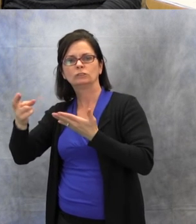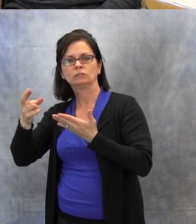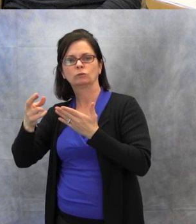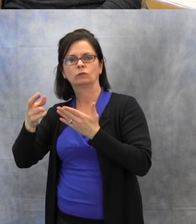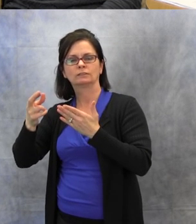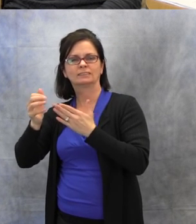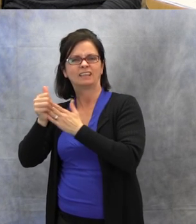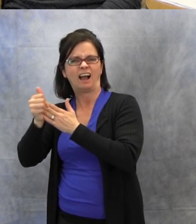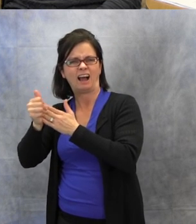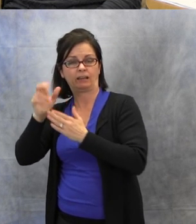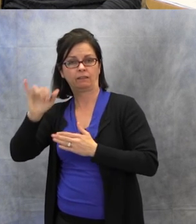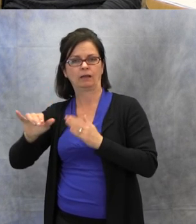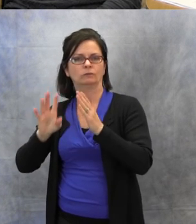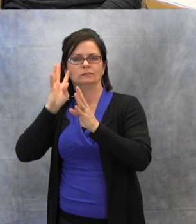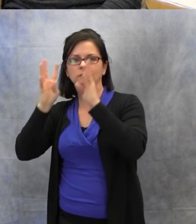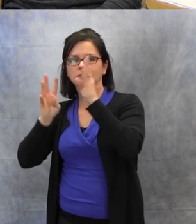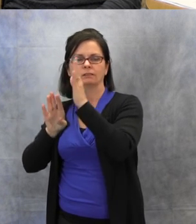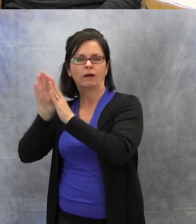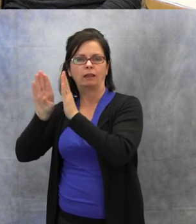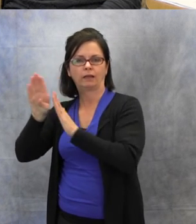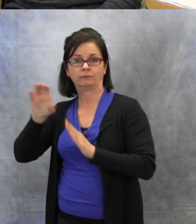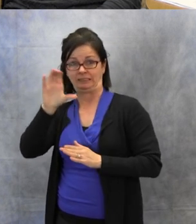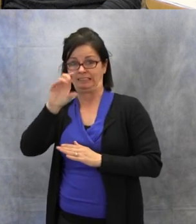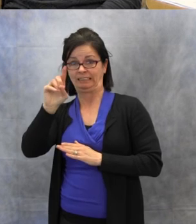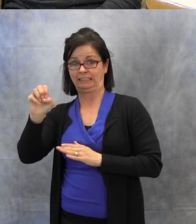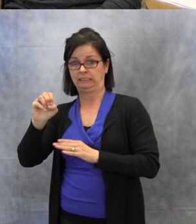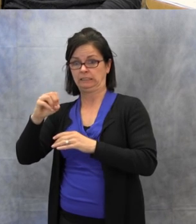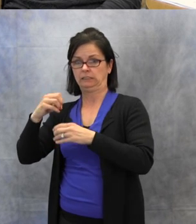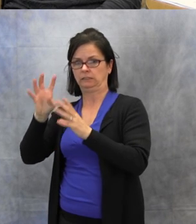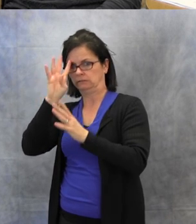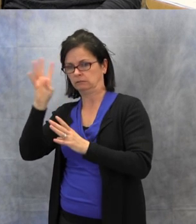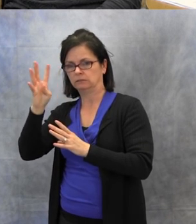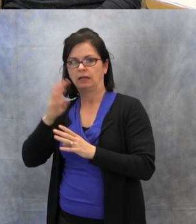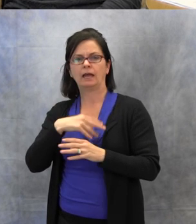that was developed by CDE and Hands and Voices